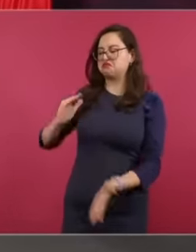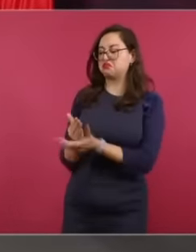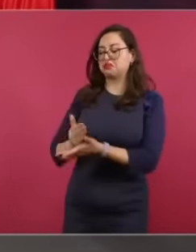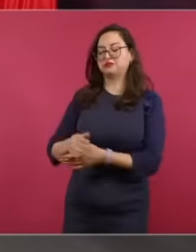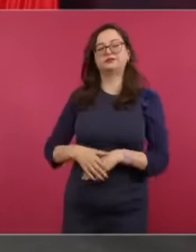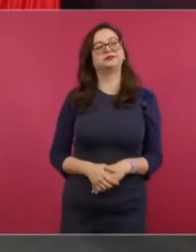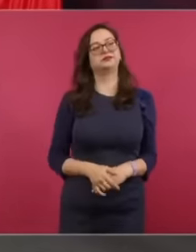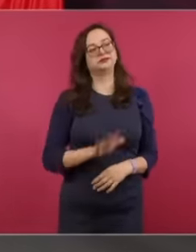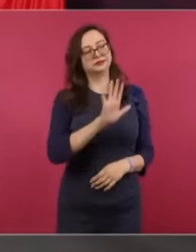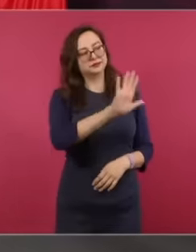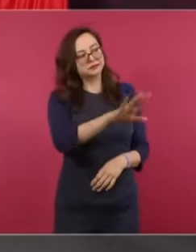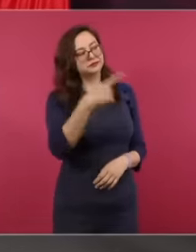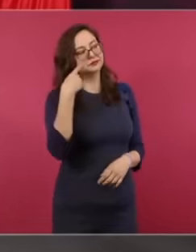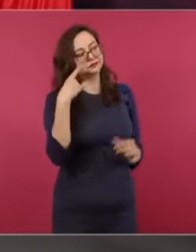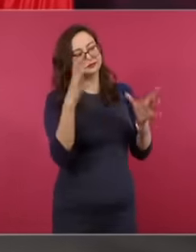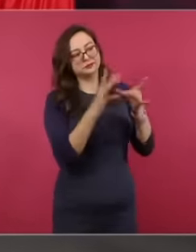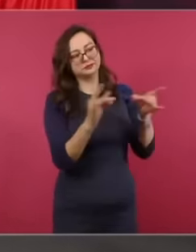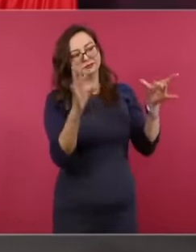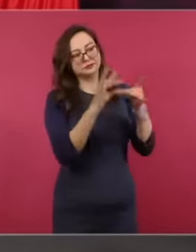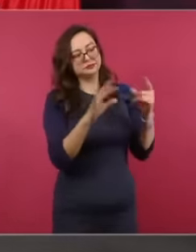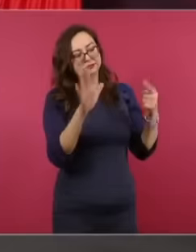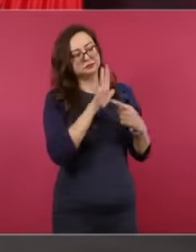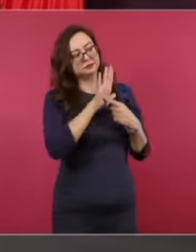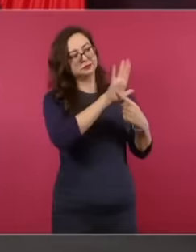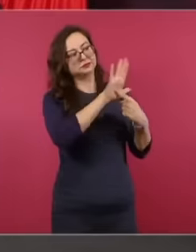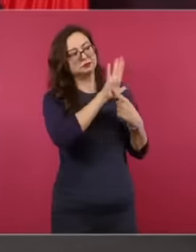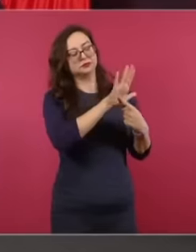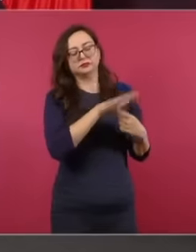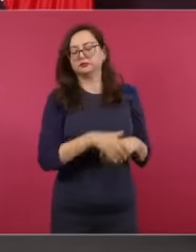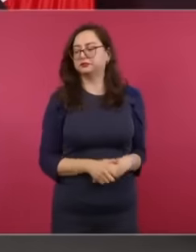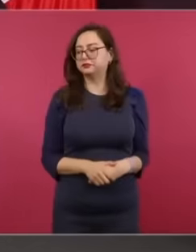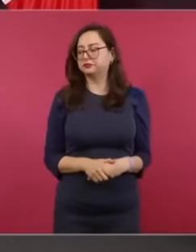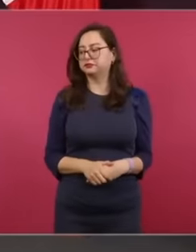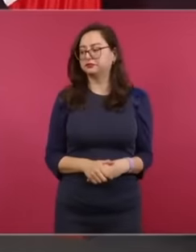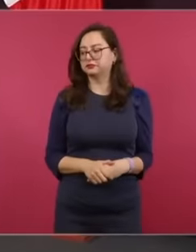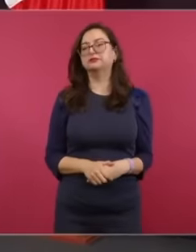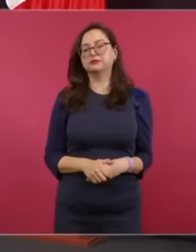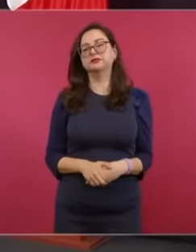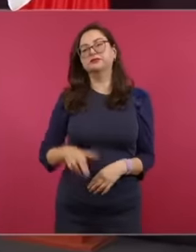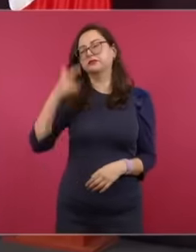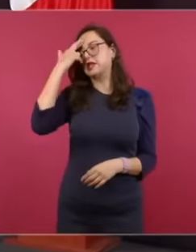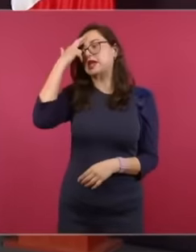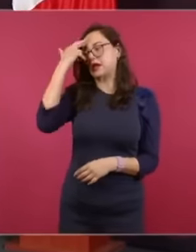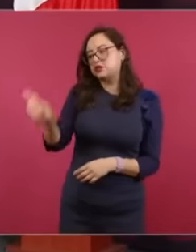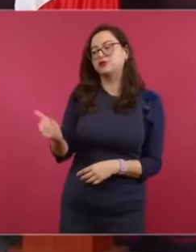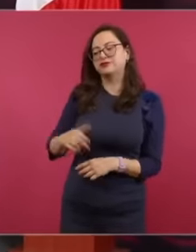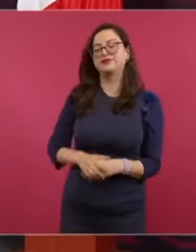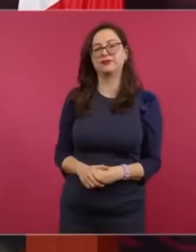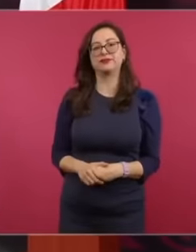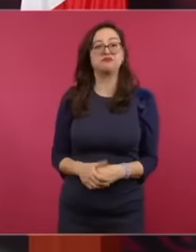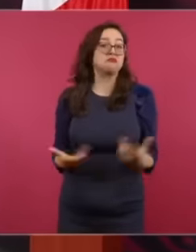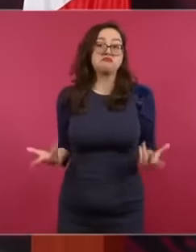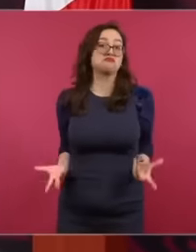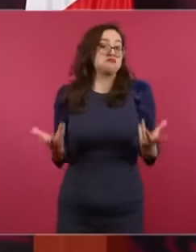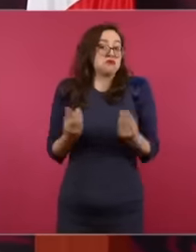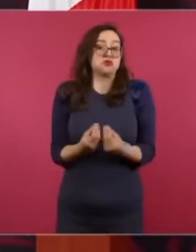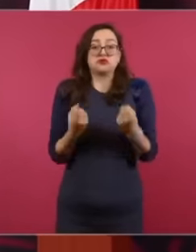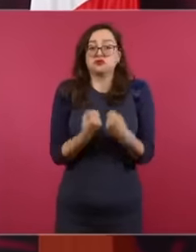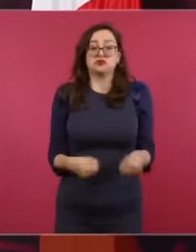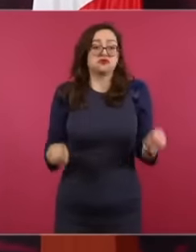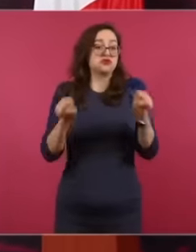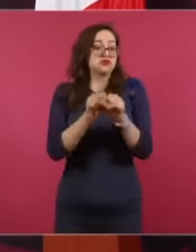the integration of Mexico and the United States into the United States was important. the economic and it was convenient for us to create jobs and